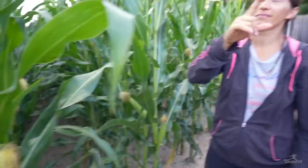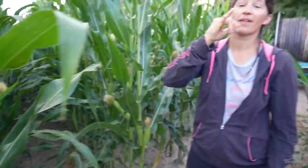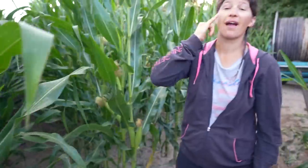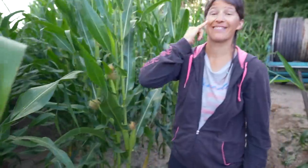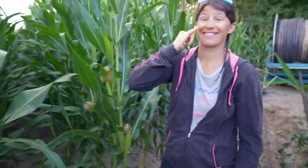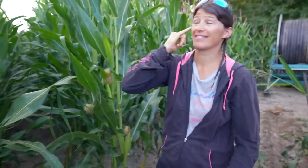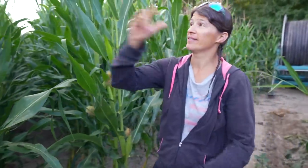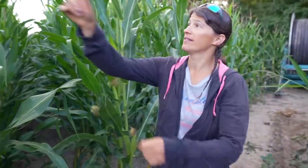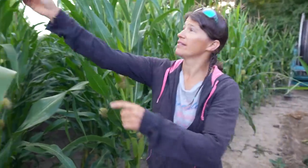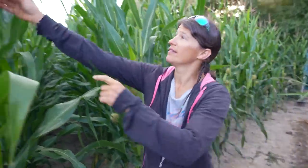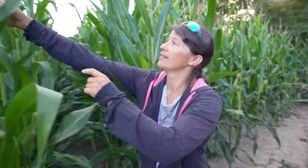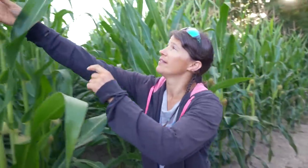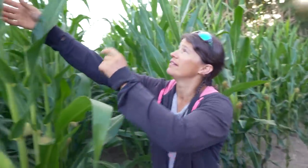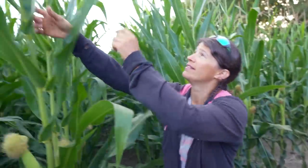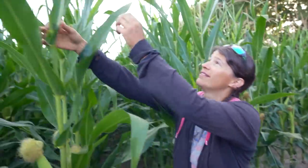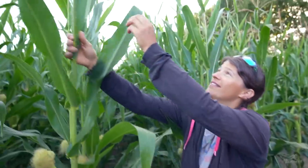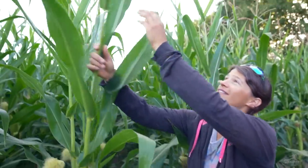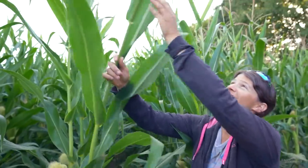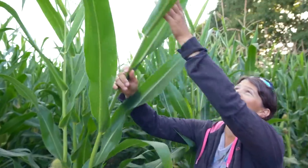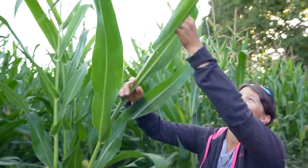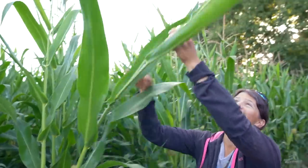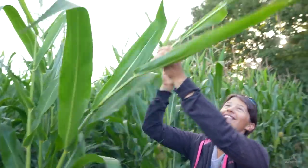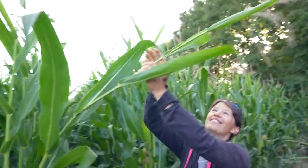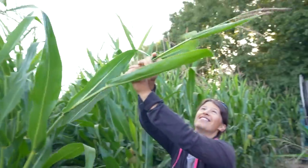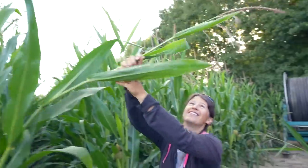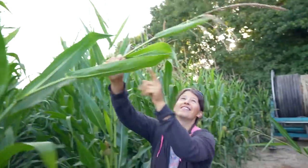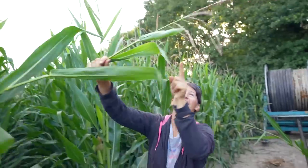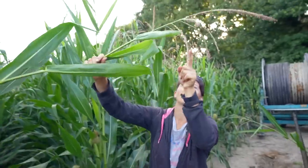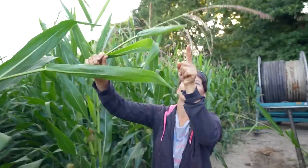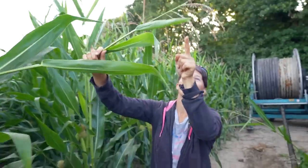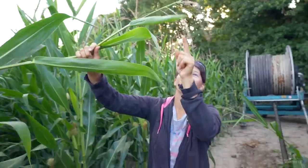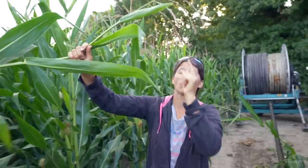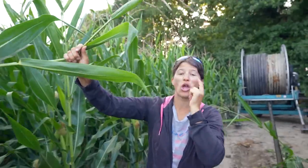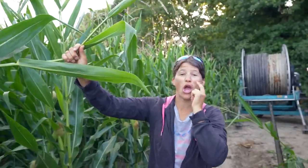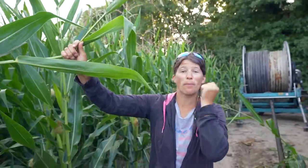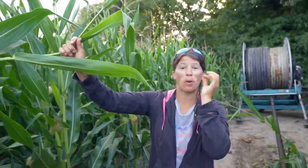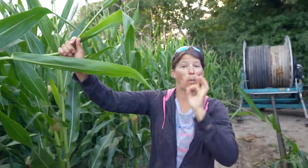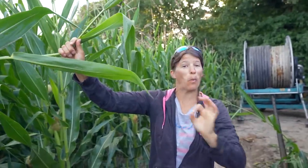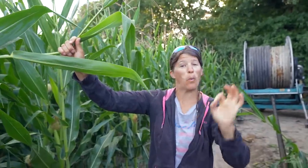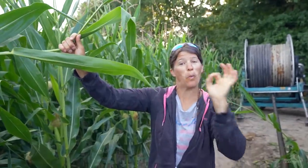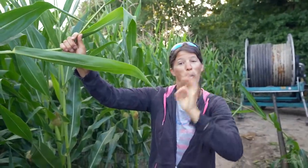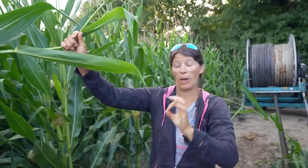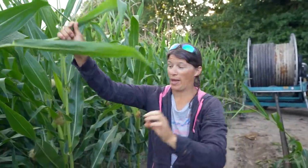If there are no male hairs on the top,